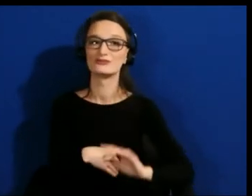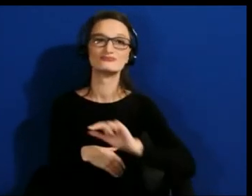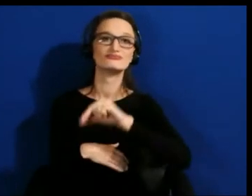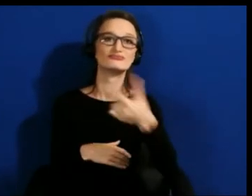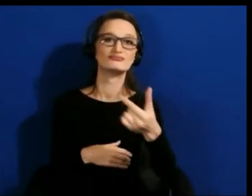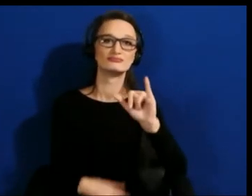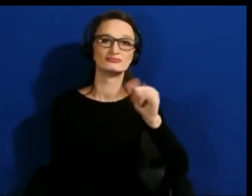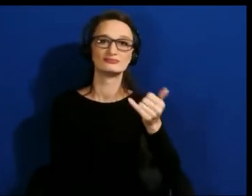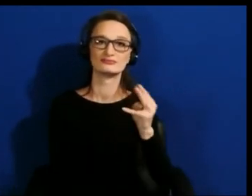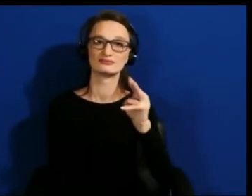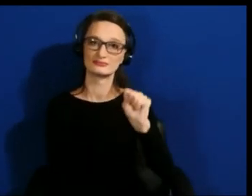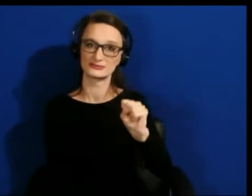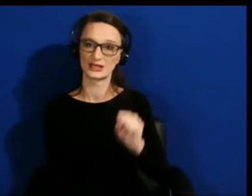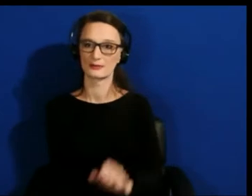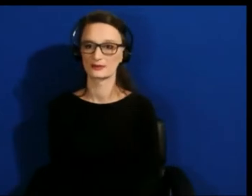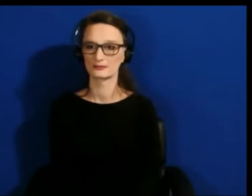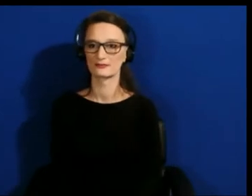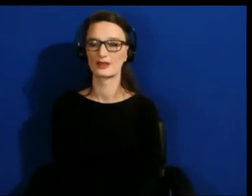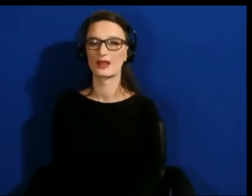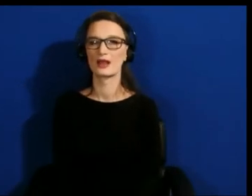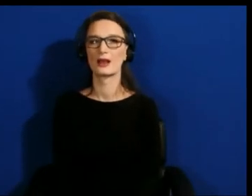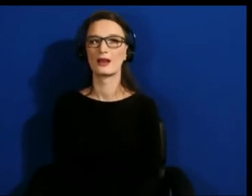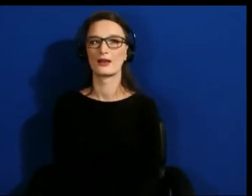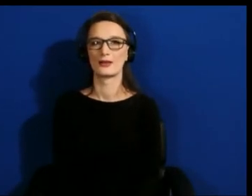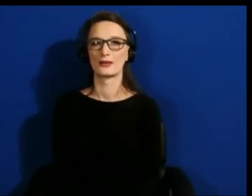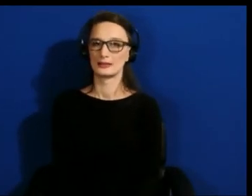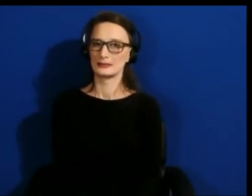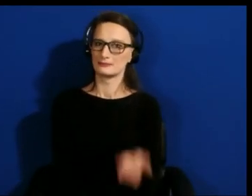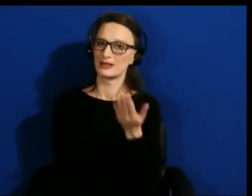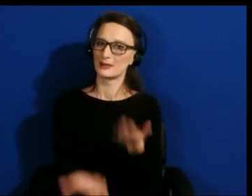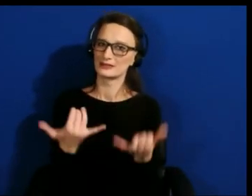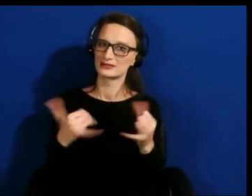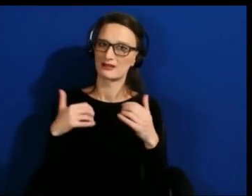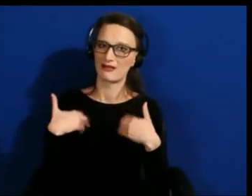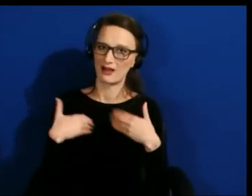There's probably some still fundamental things that like very fundamental things nothing